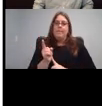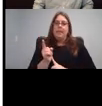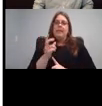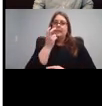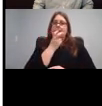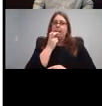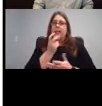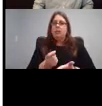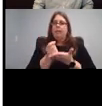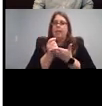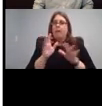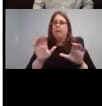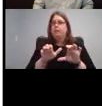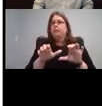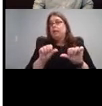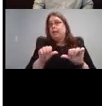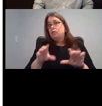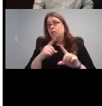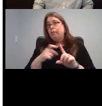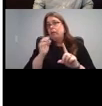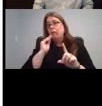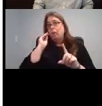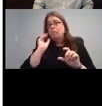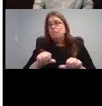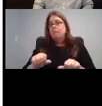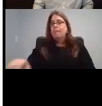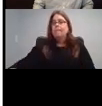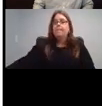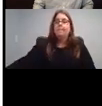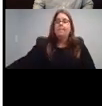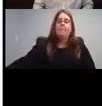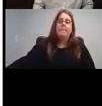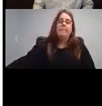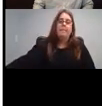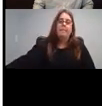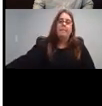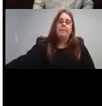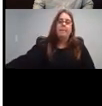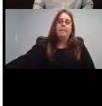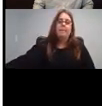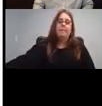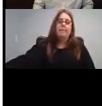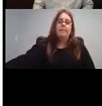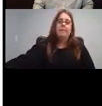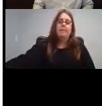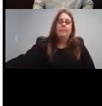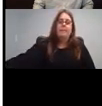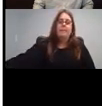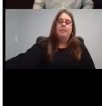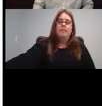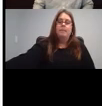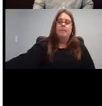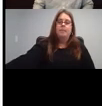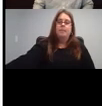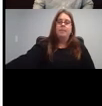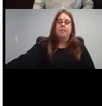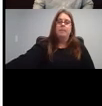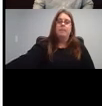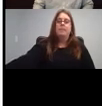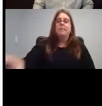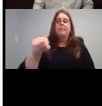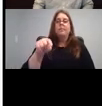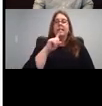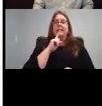It's just a blog post